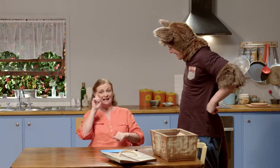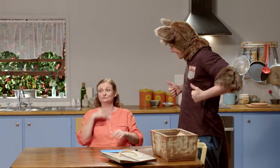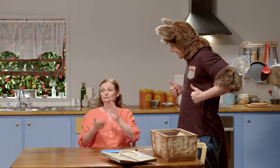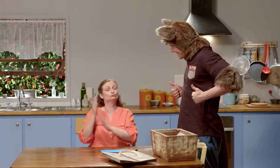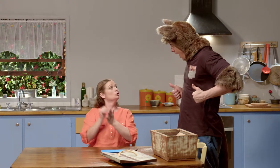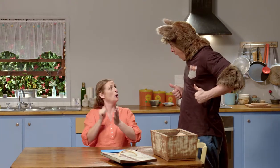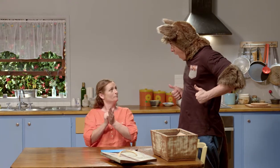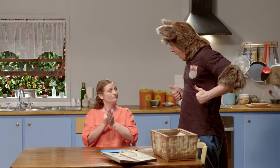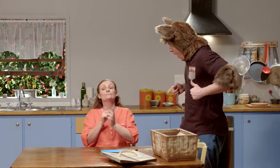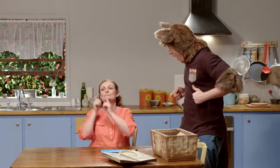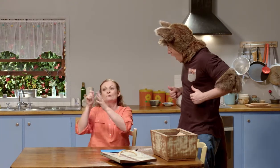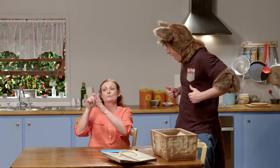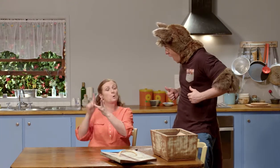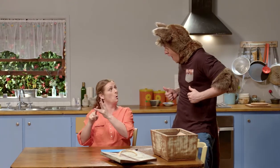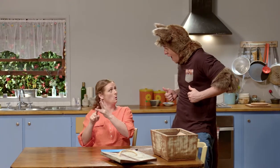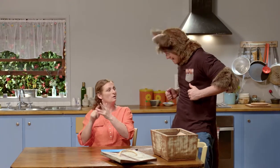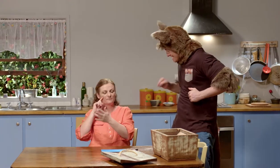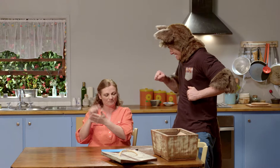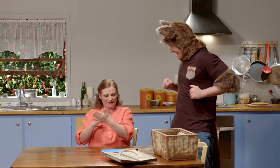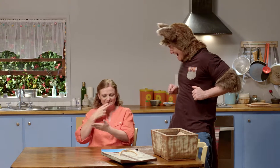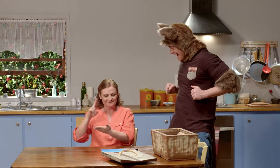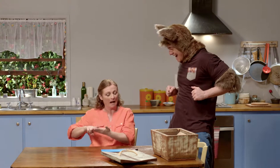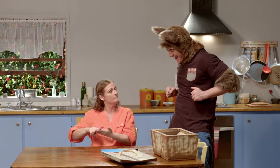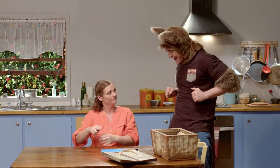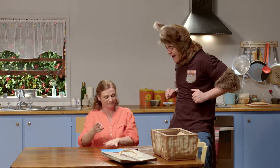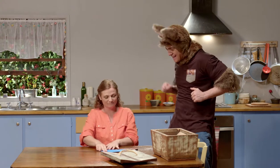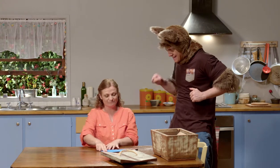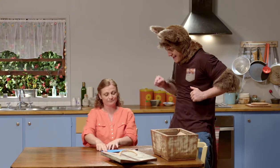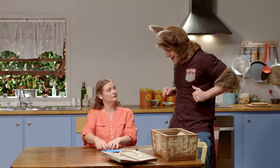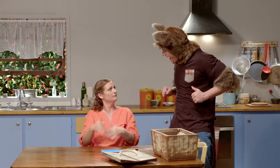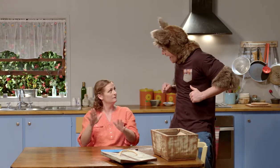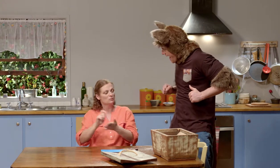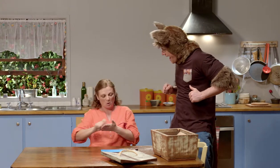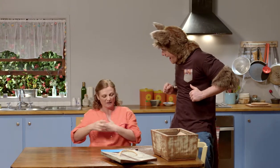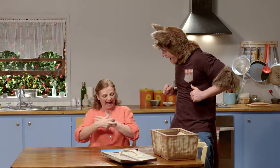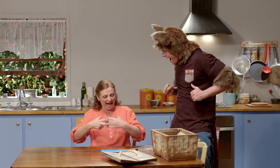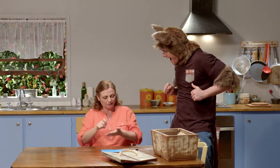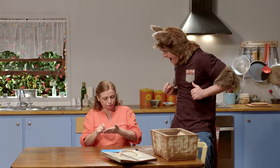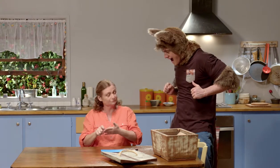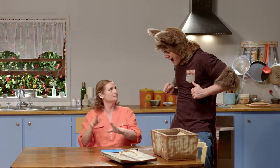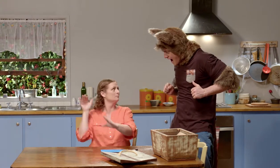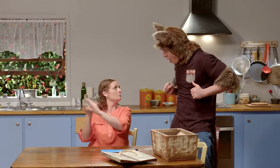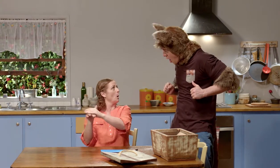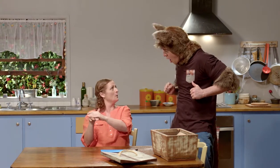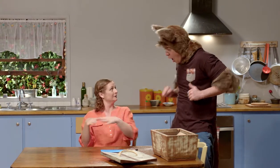Right. I'll go to the shop now. I'll go to the post office and buy a stamp, and write Amanda's address on it,